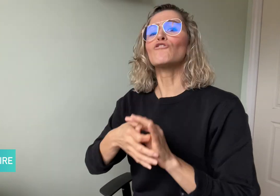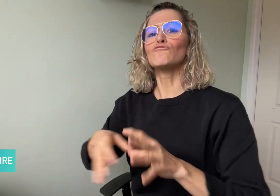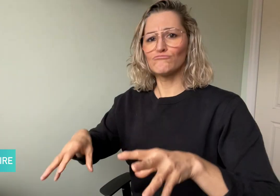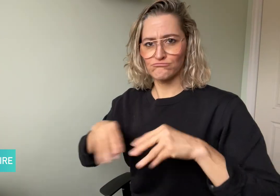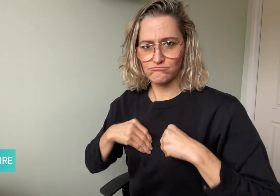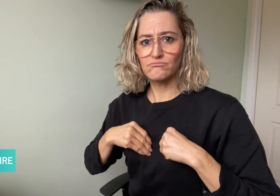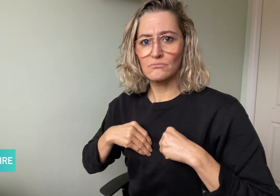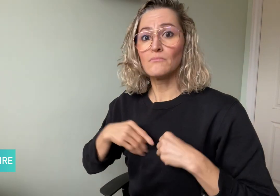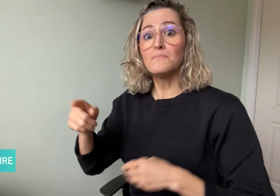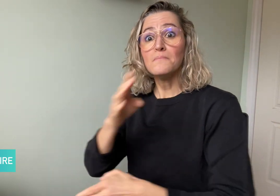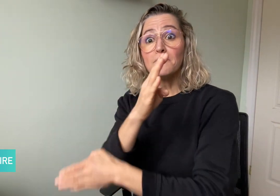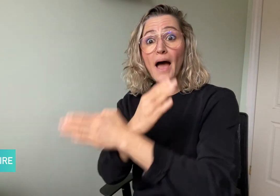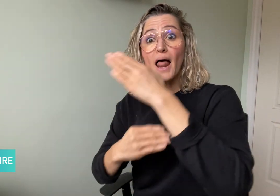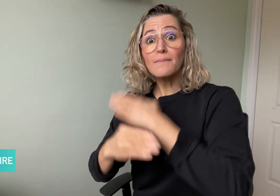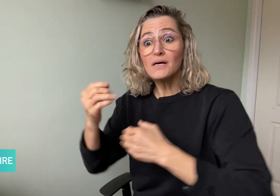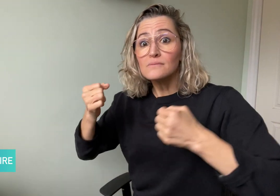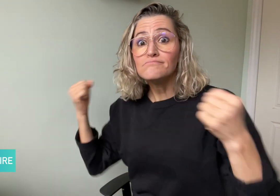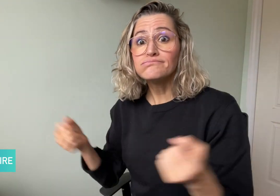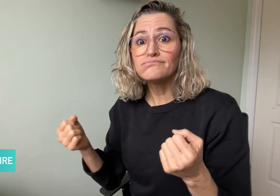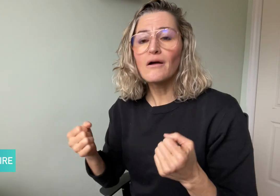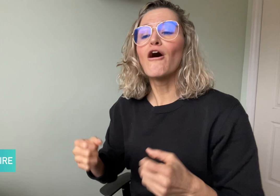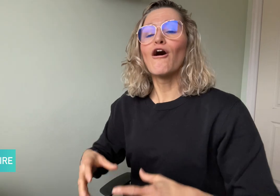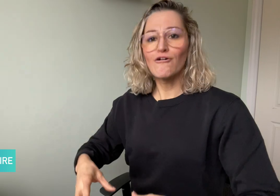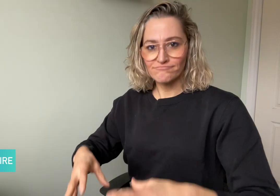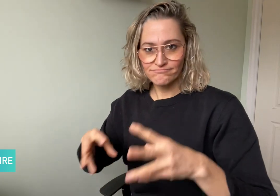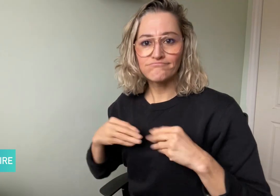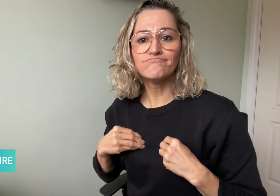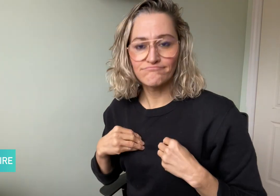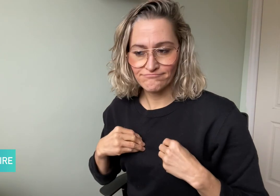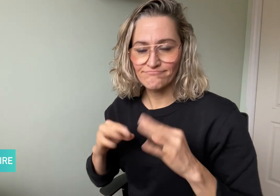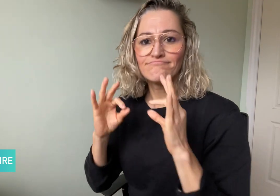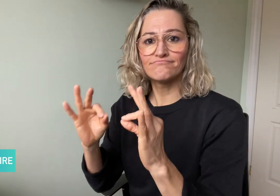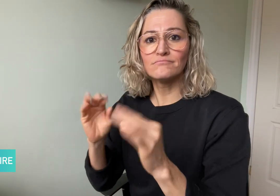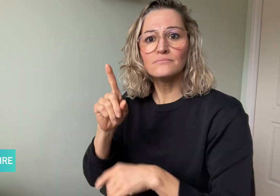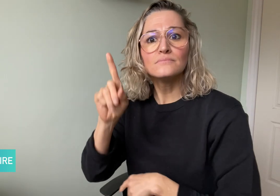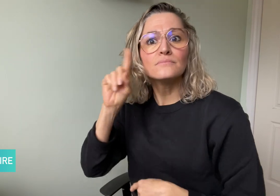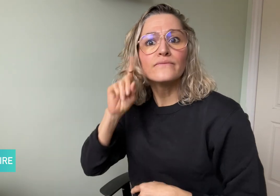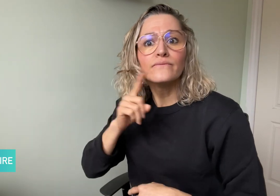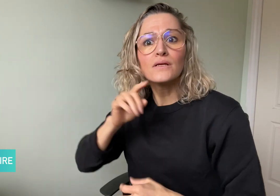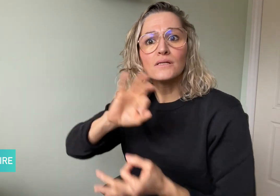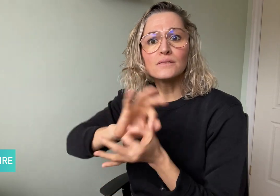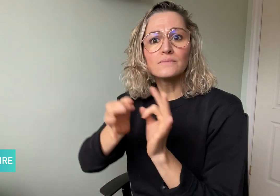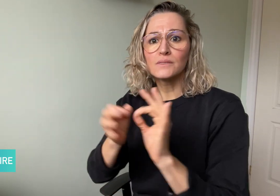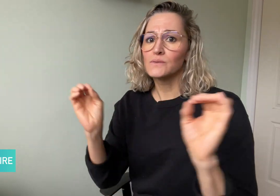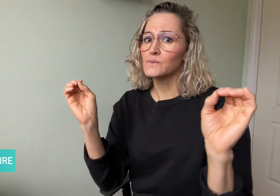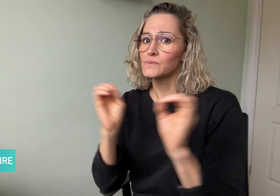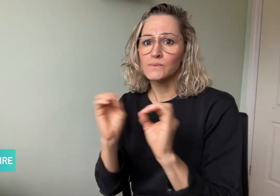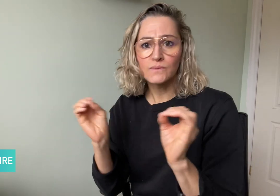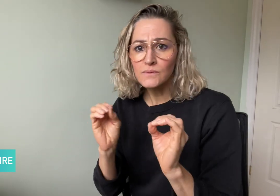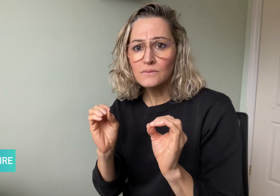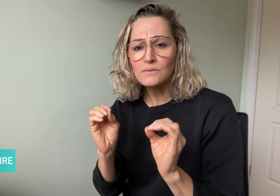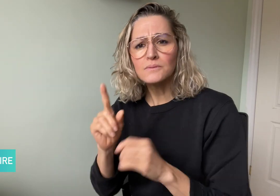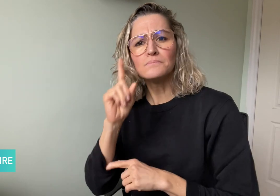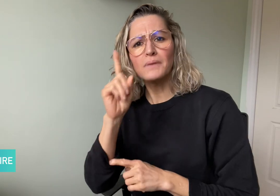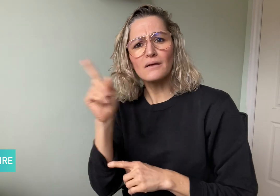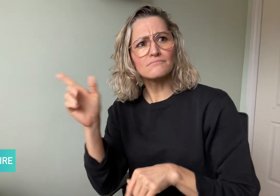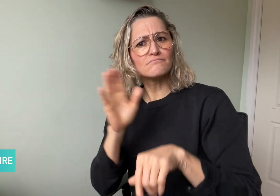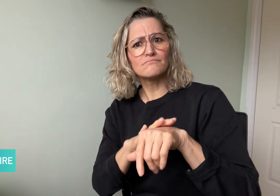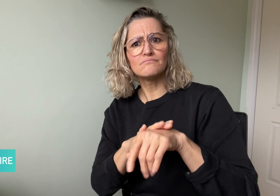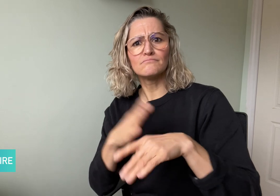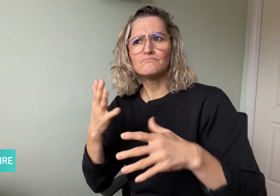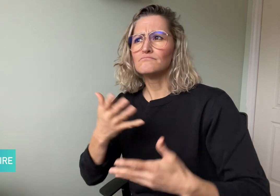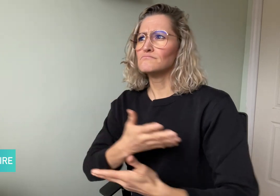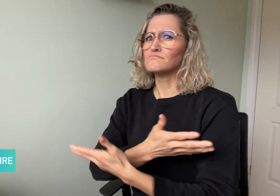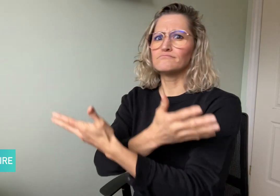considered. In contrast, in many other countries,